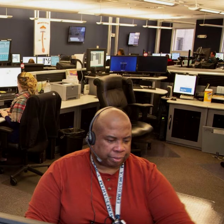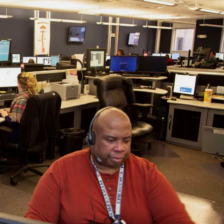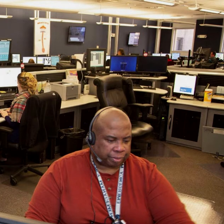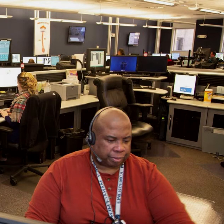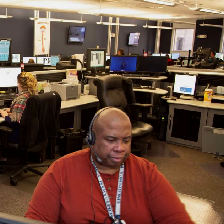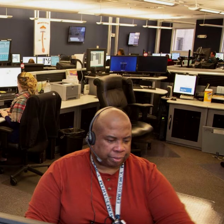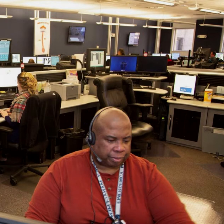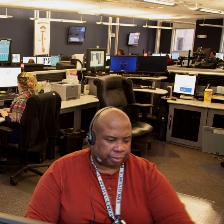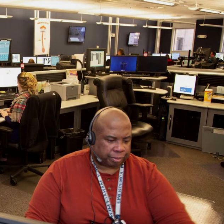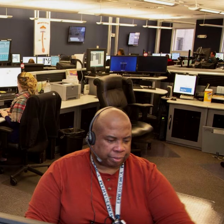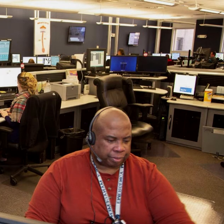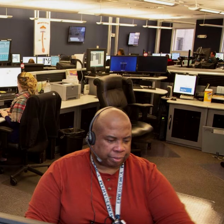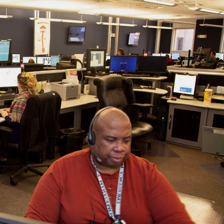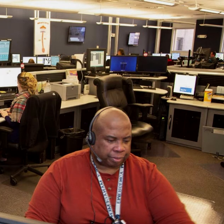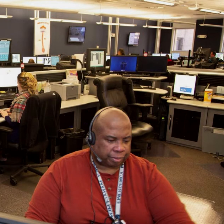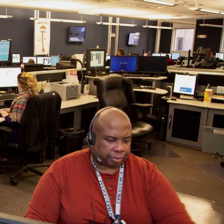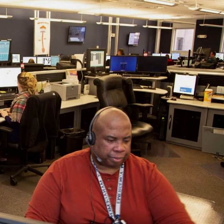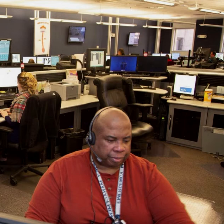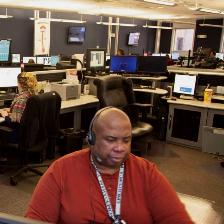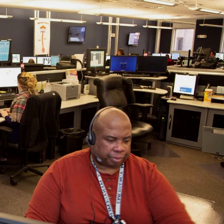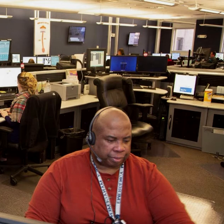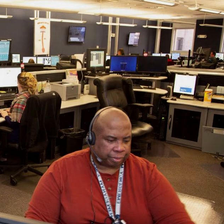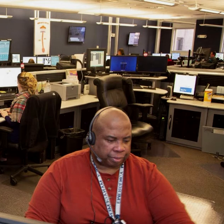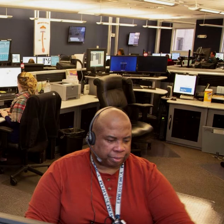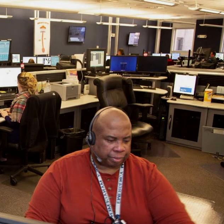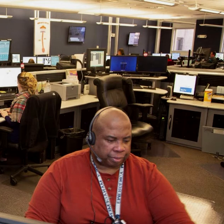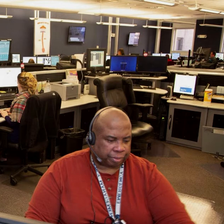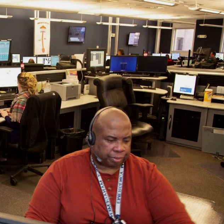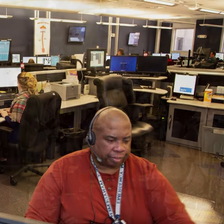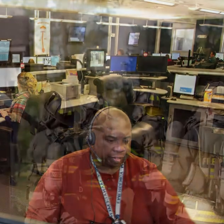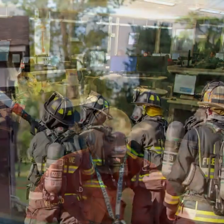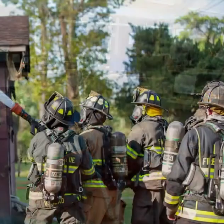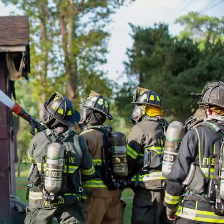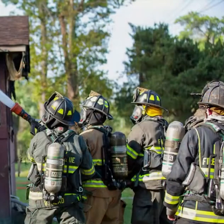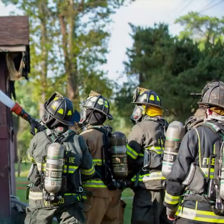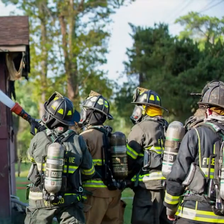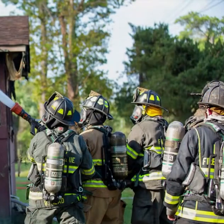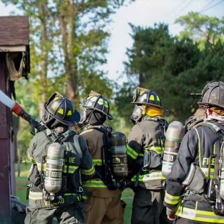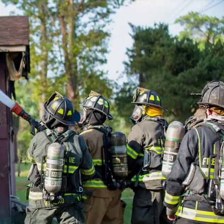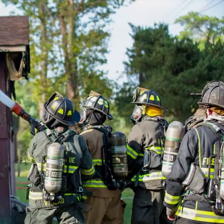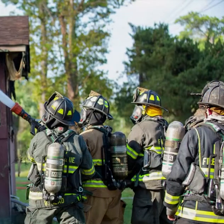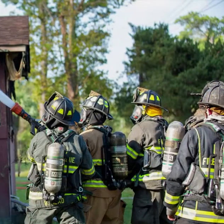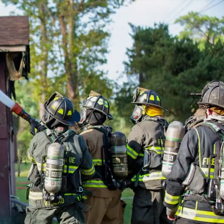keeping us safe and secure. Our New Hanover County Fire and Rescue personnel